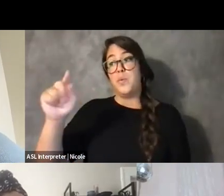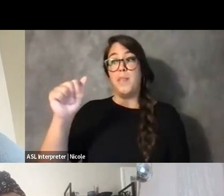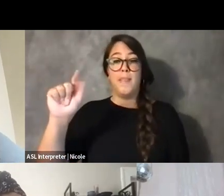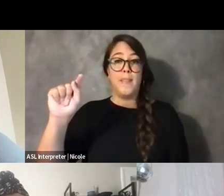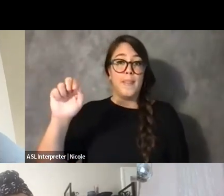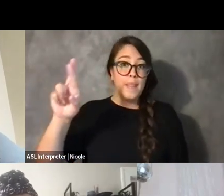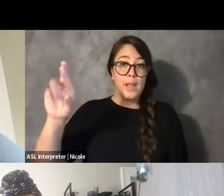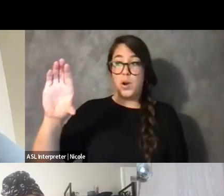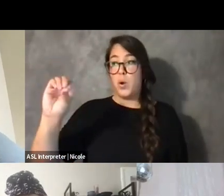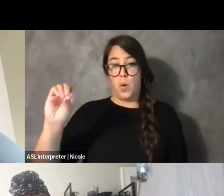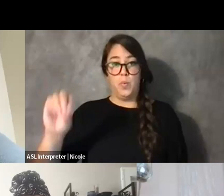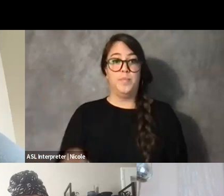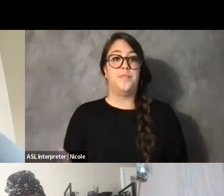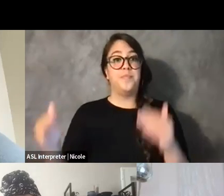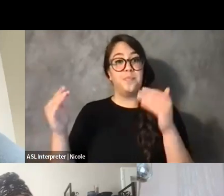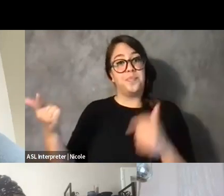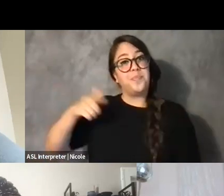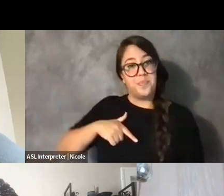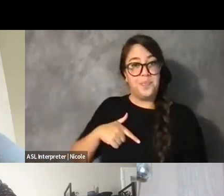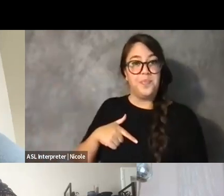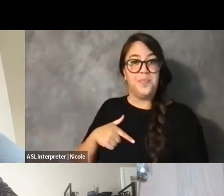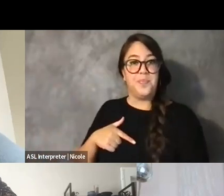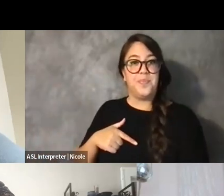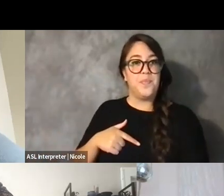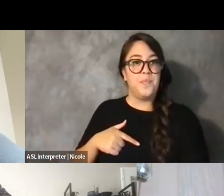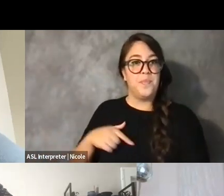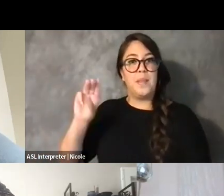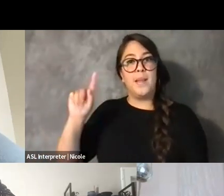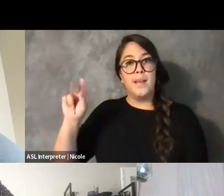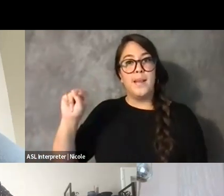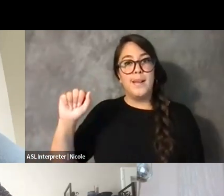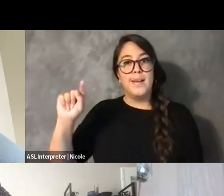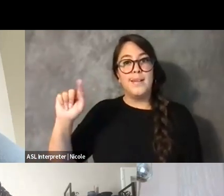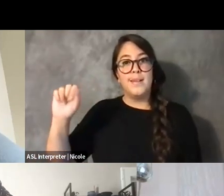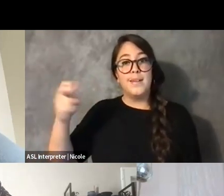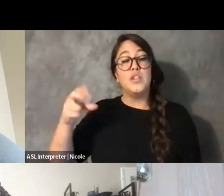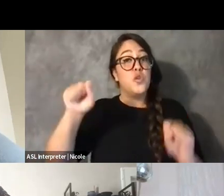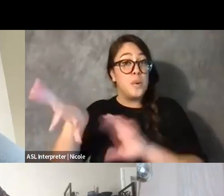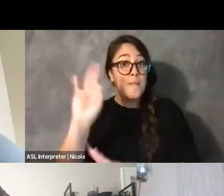I can similarly be found on IG at Black Creative Healing.